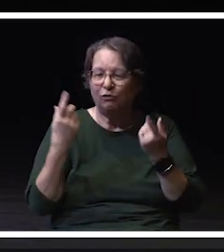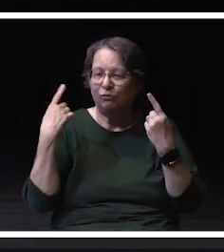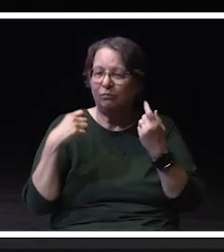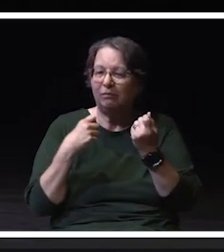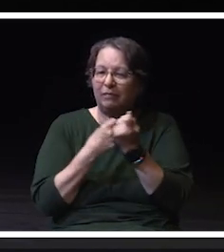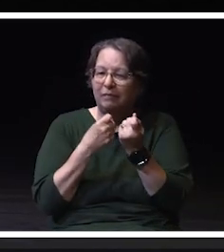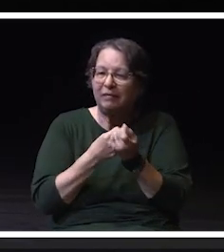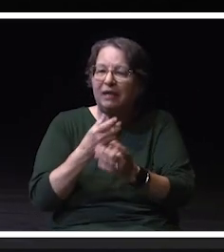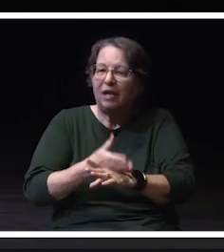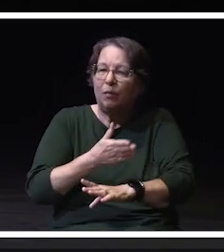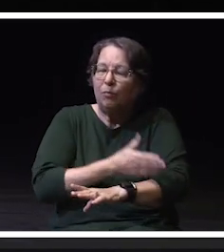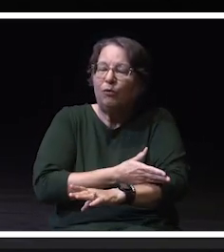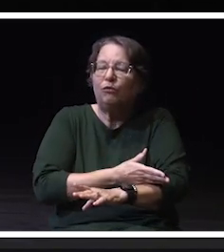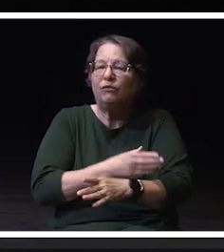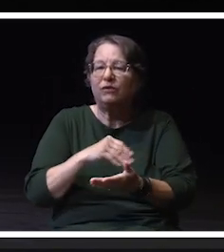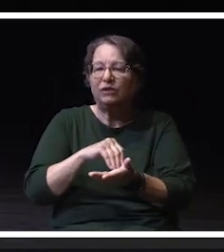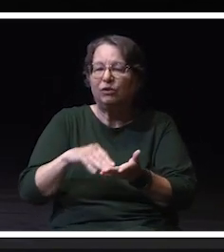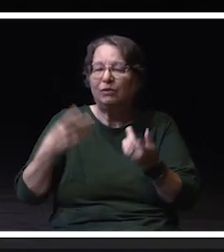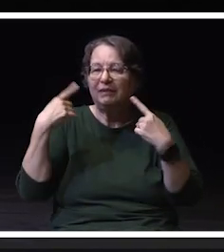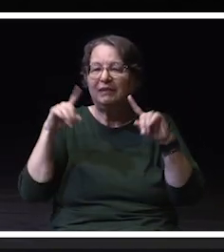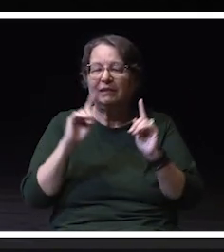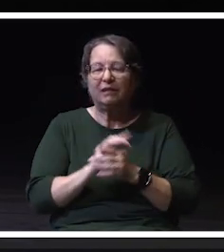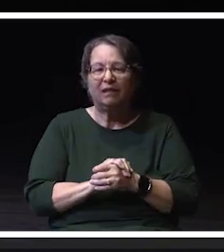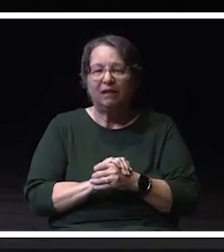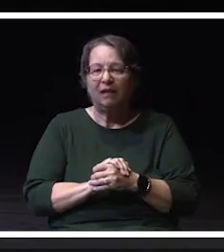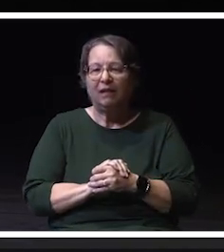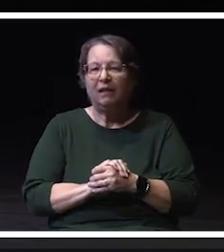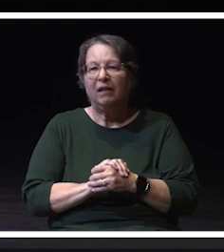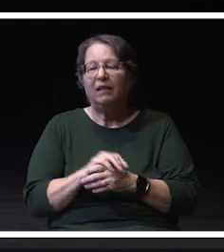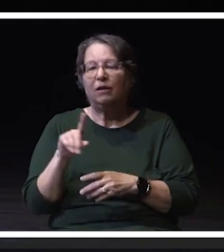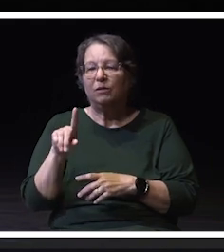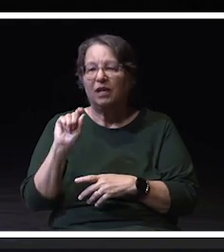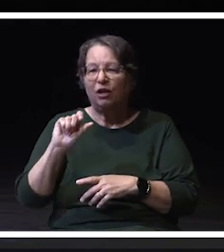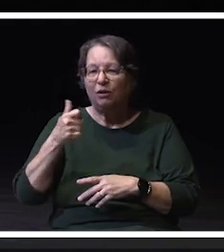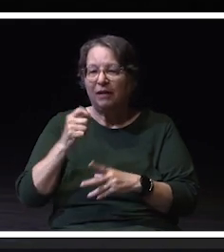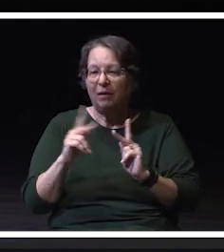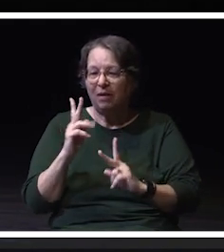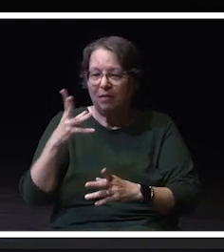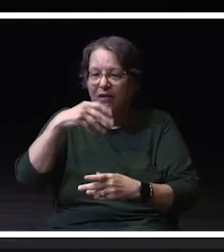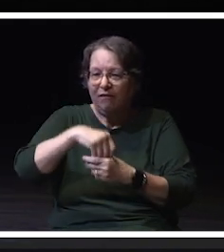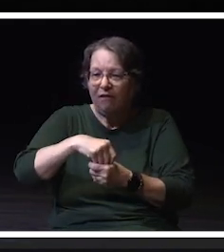There were more than 110 participants in attendance.